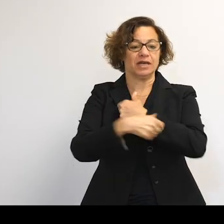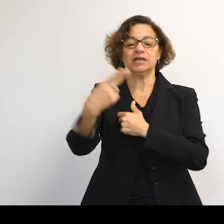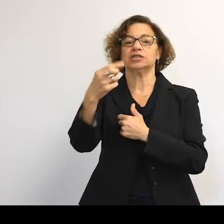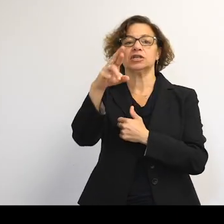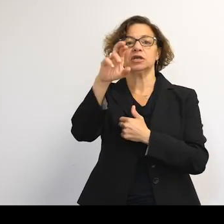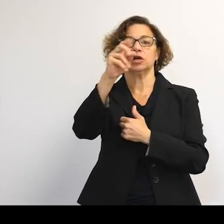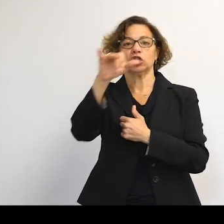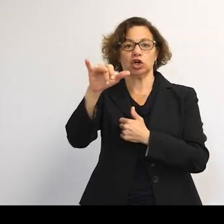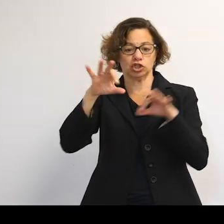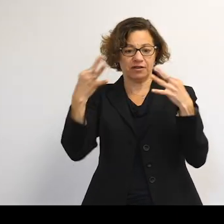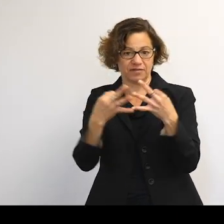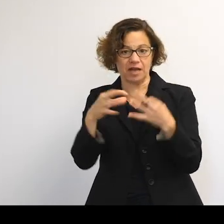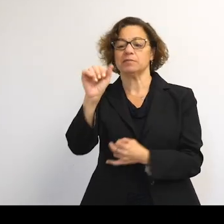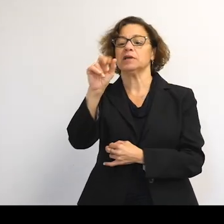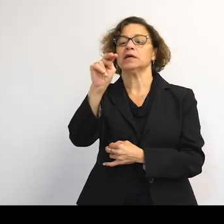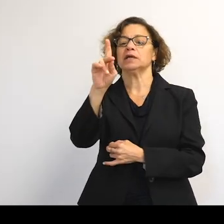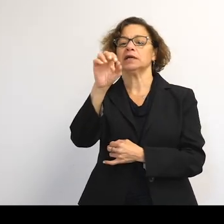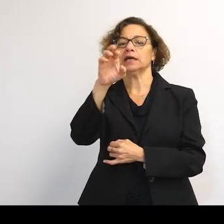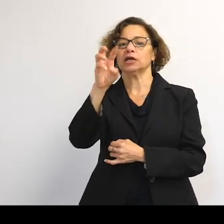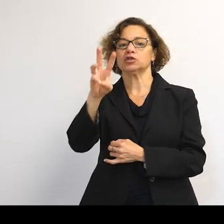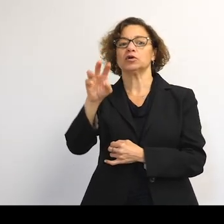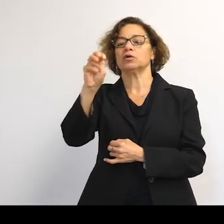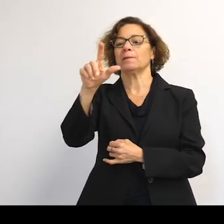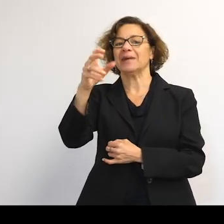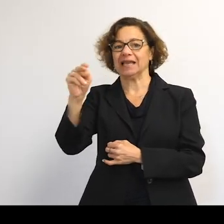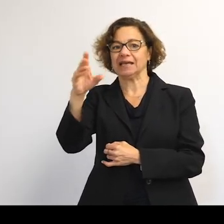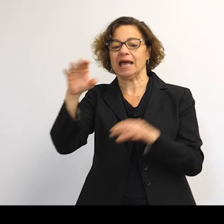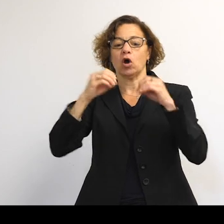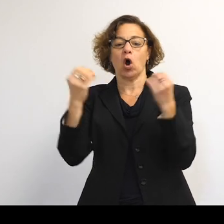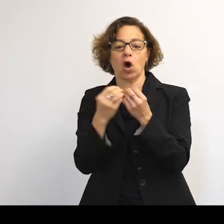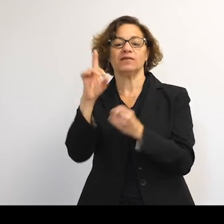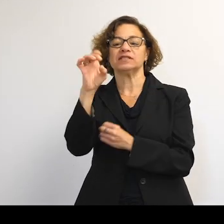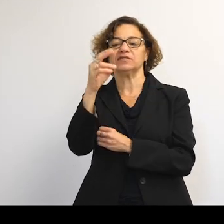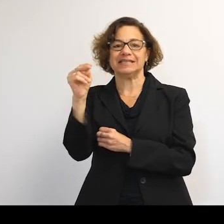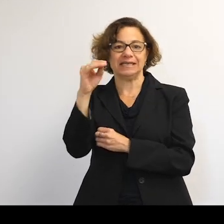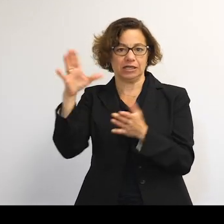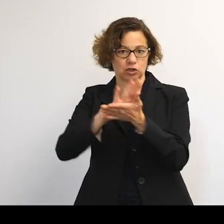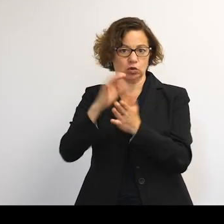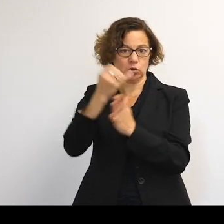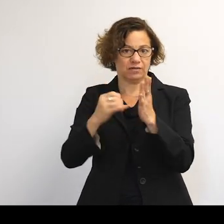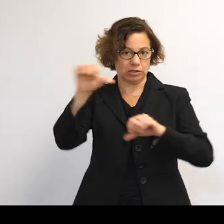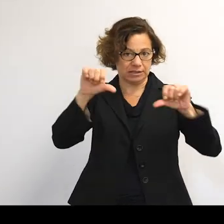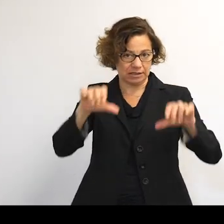Foundation, the Andrew W. Mellon Foundation, and the Office of the Dean in the School of Arts and Sciences.